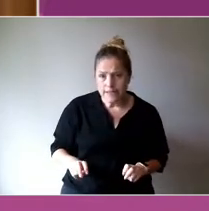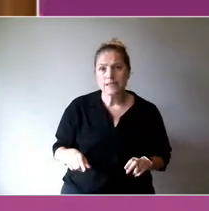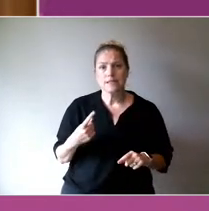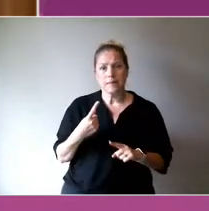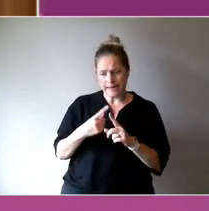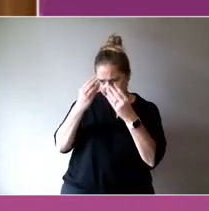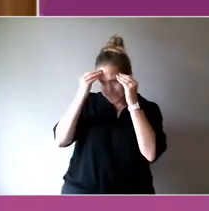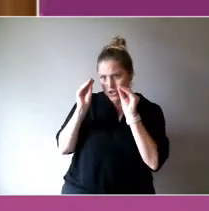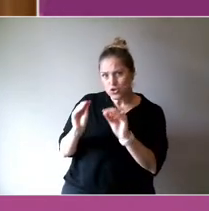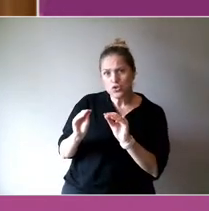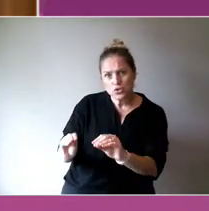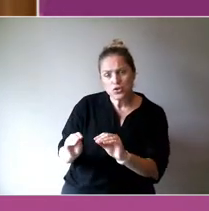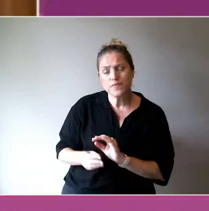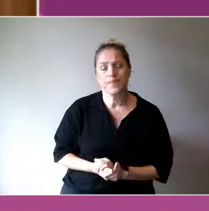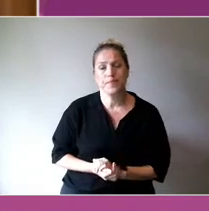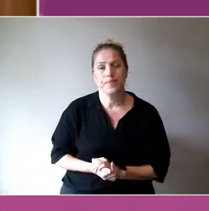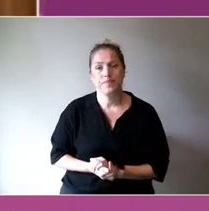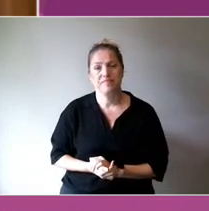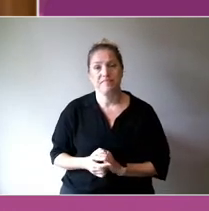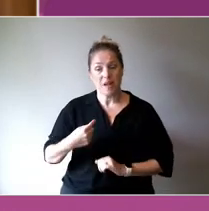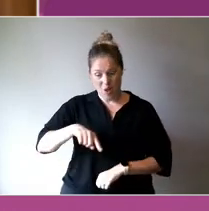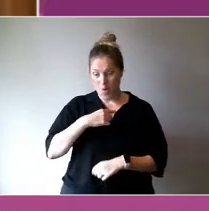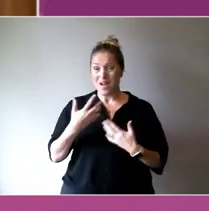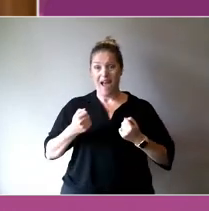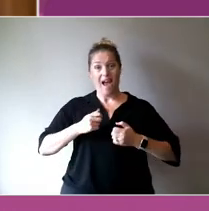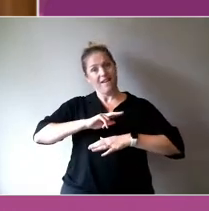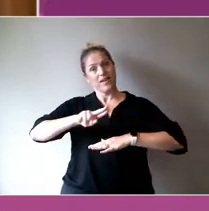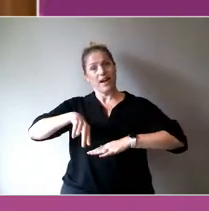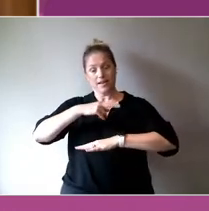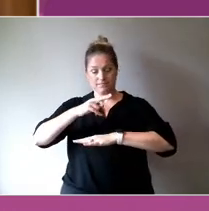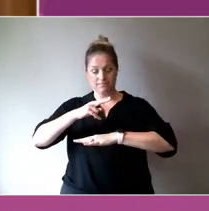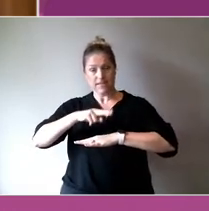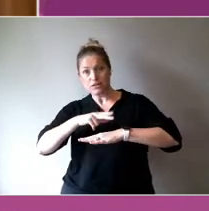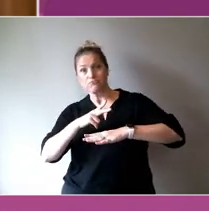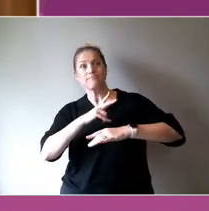We work nationally and internationally in areas as diverse as social justice, mental